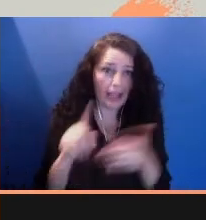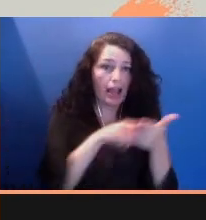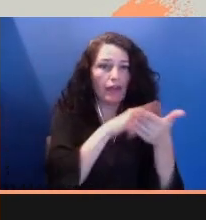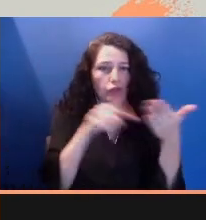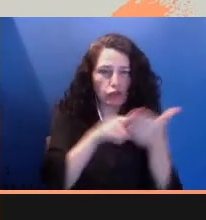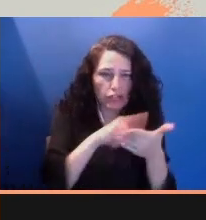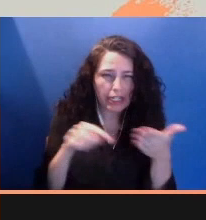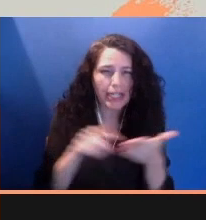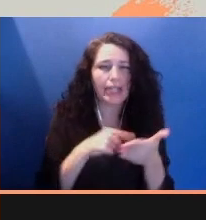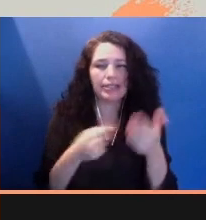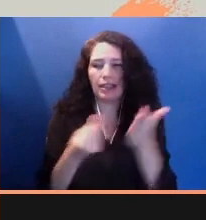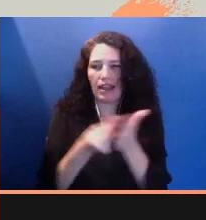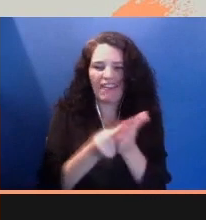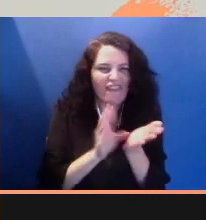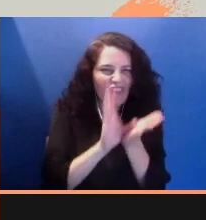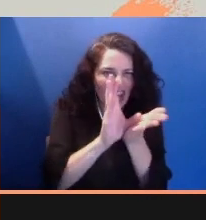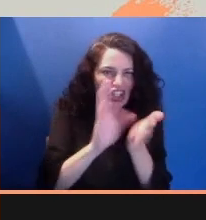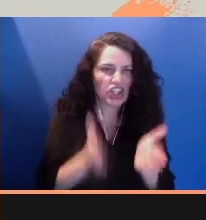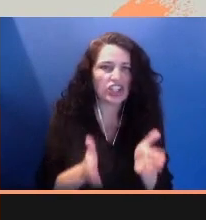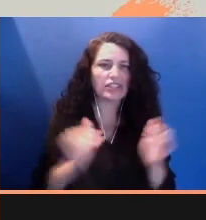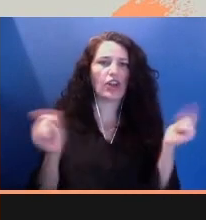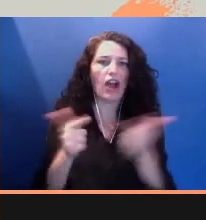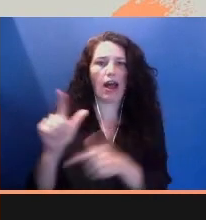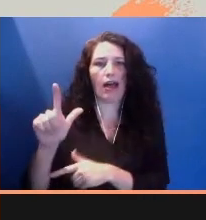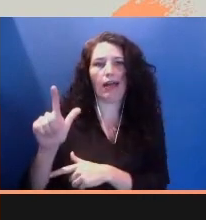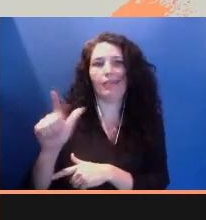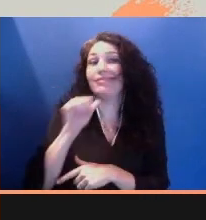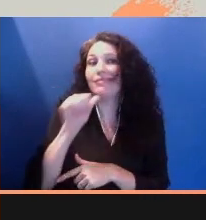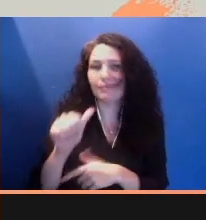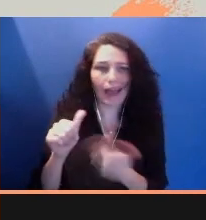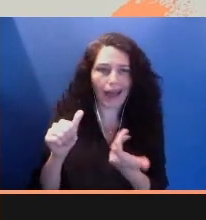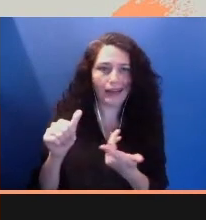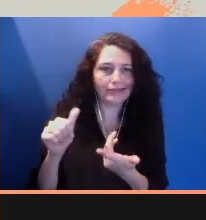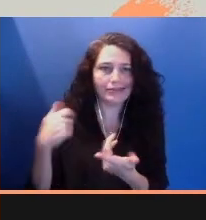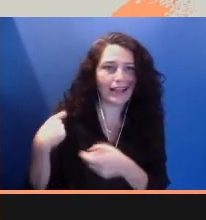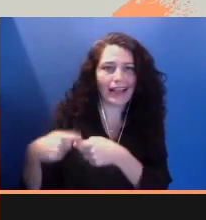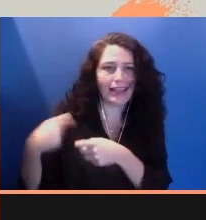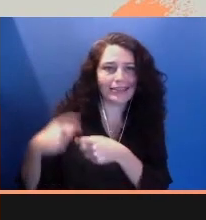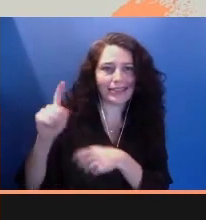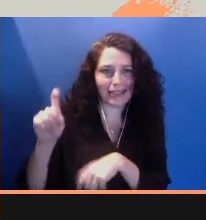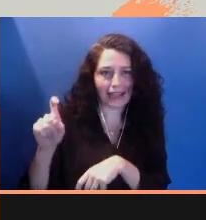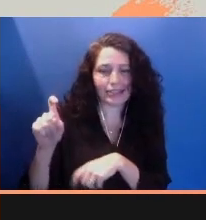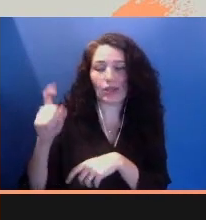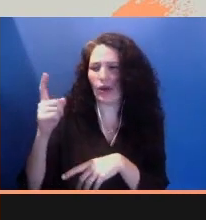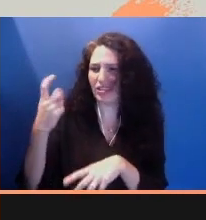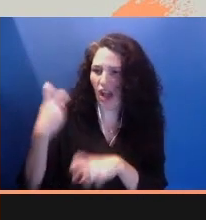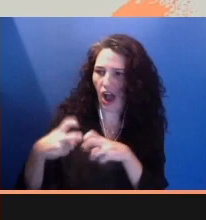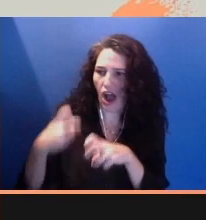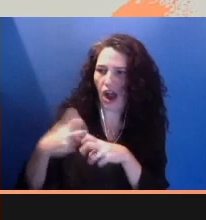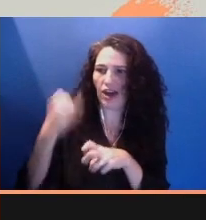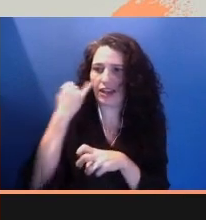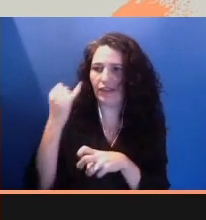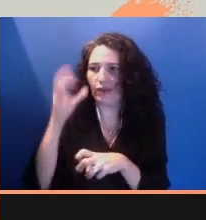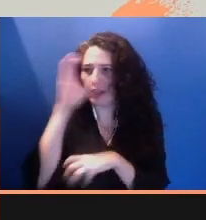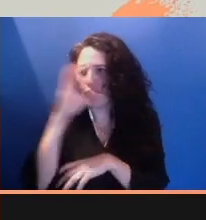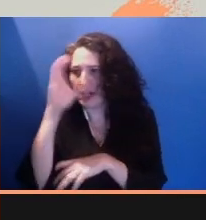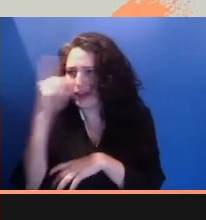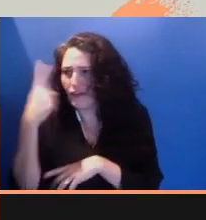It's that much harder when we do make films to find those who can be open to our references, our histories, and nuances